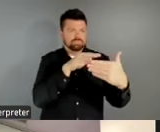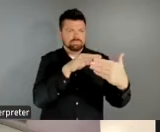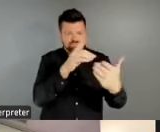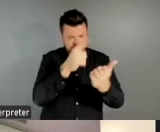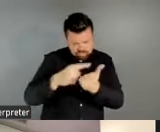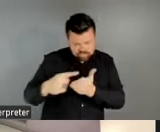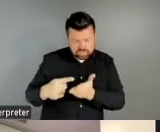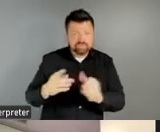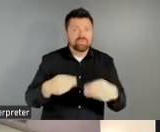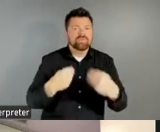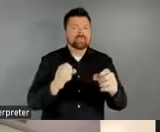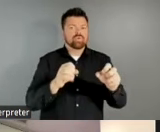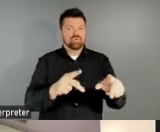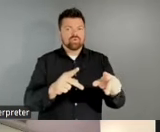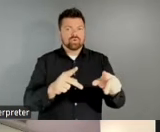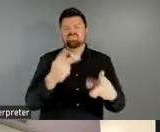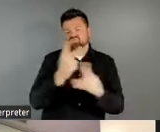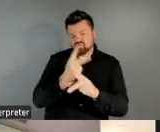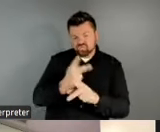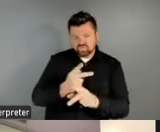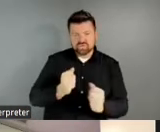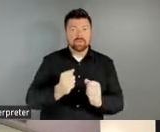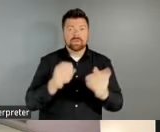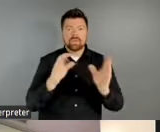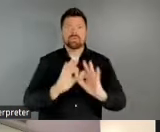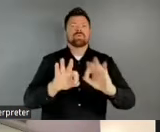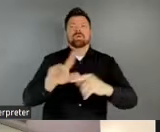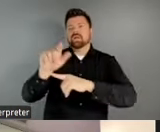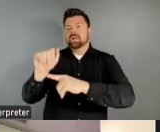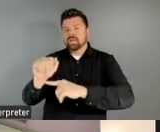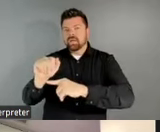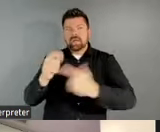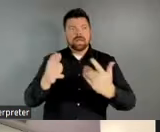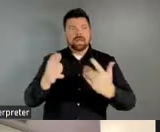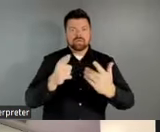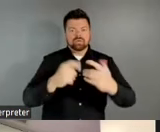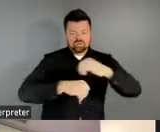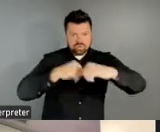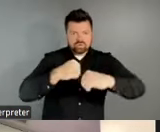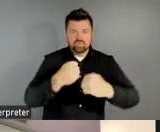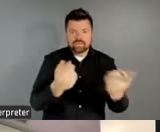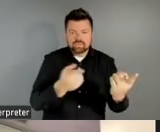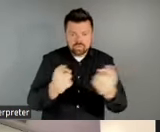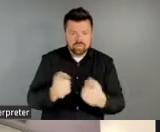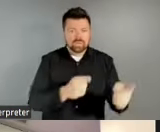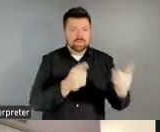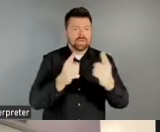to help increase the viability of LAAs, connect those that might otherwise operate in isolation,